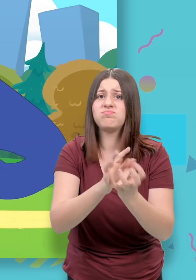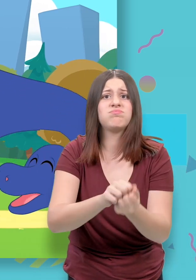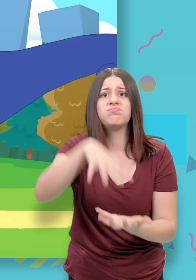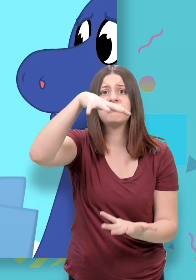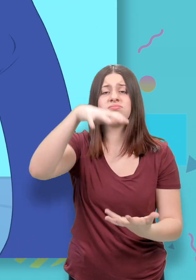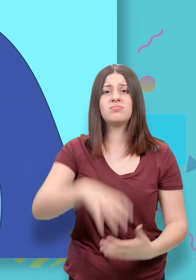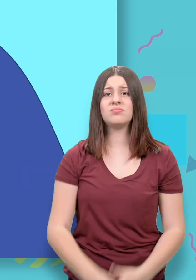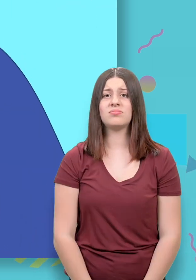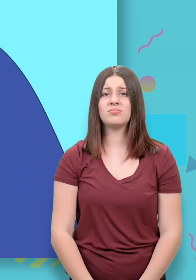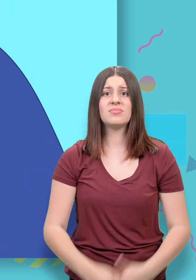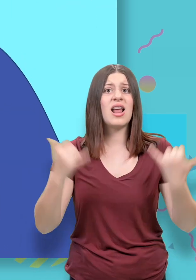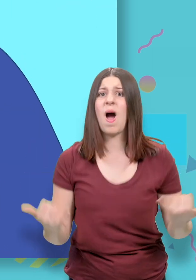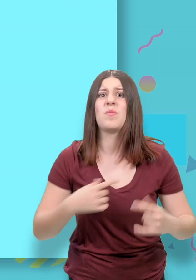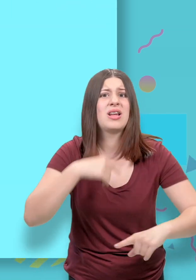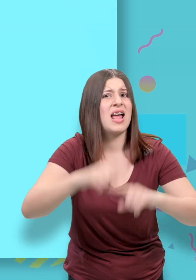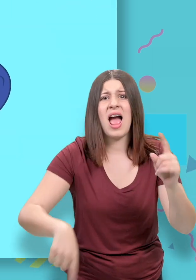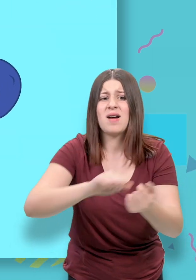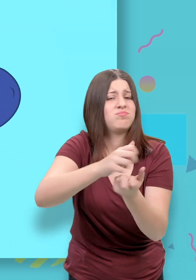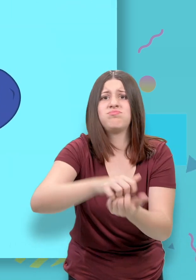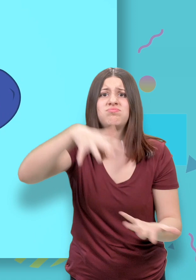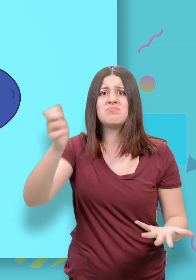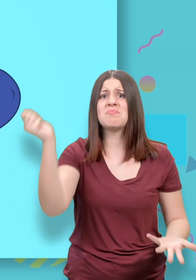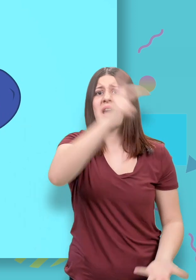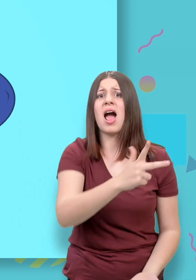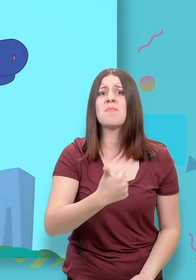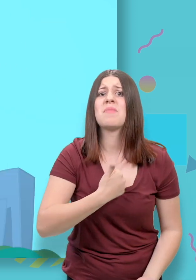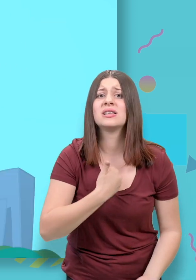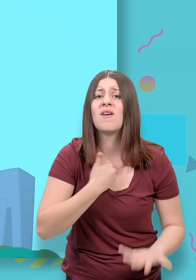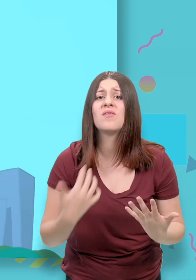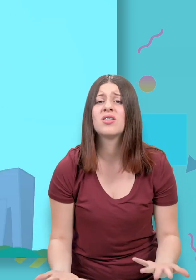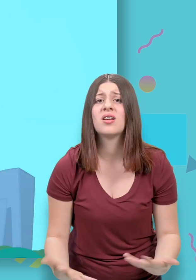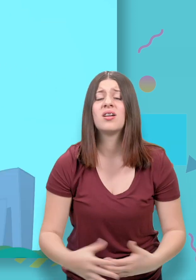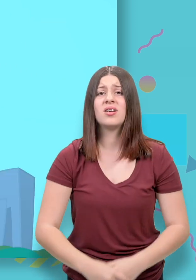Now I can't morph back into myself! Professor Rashid!